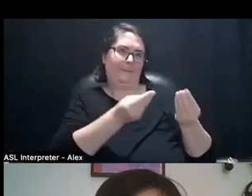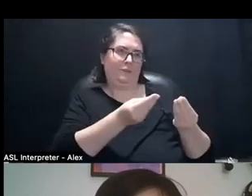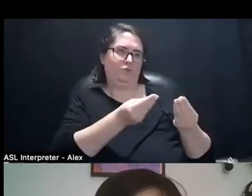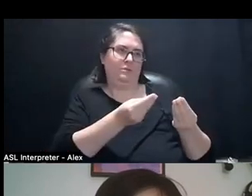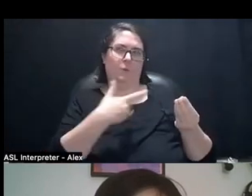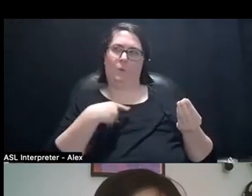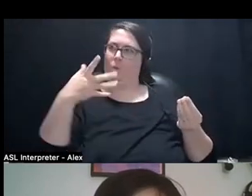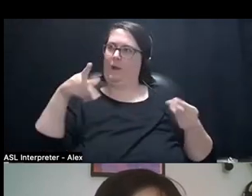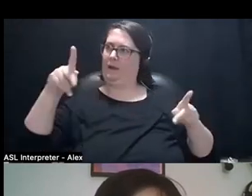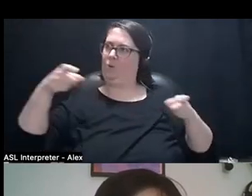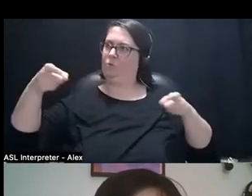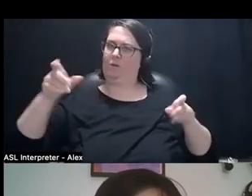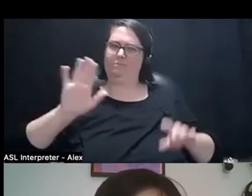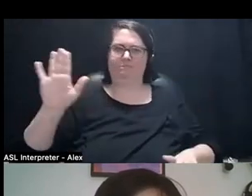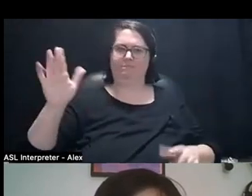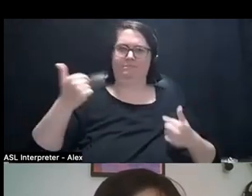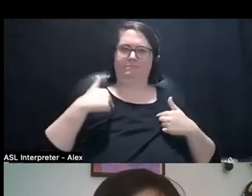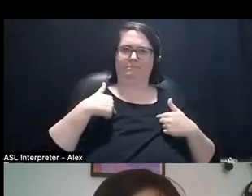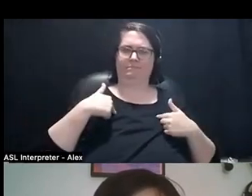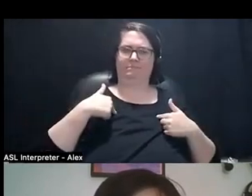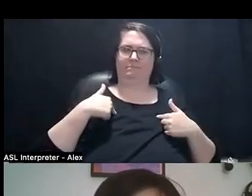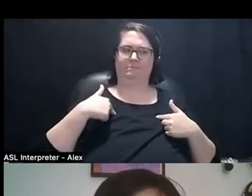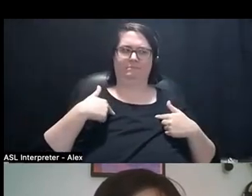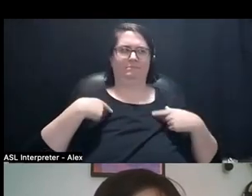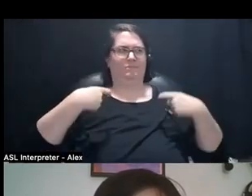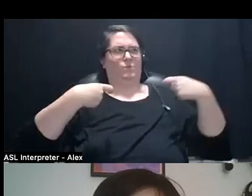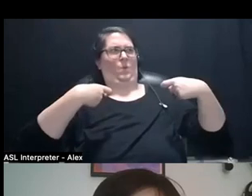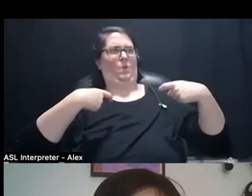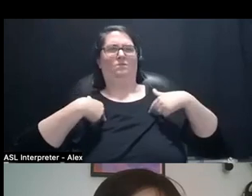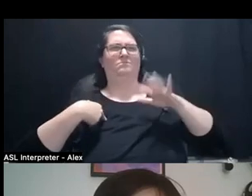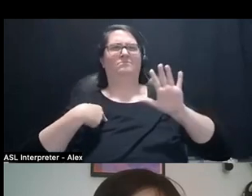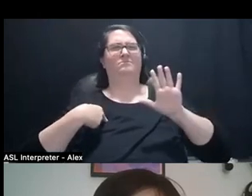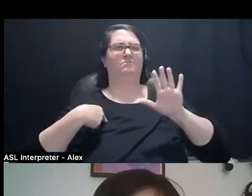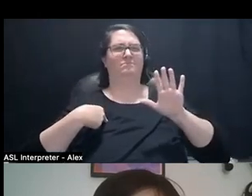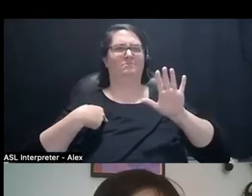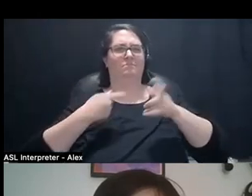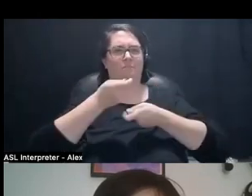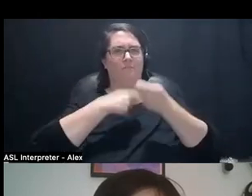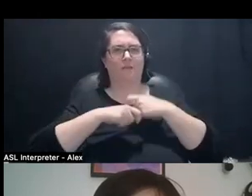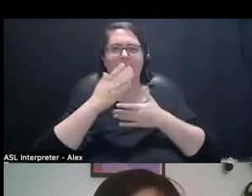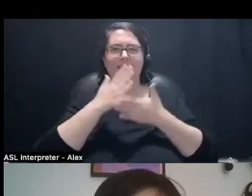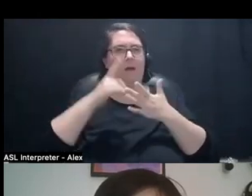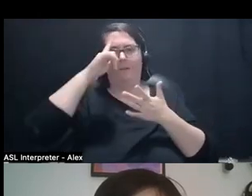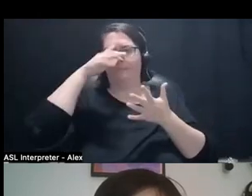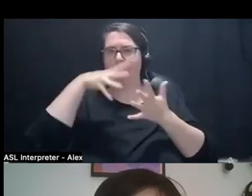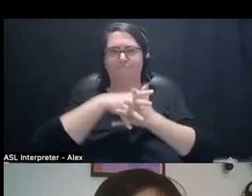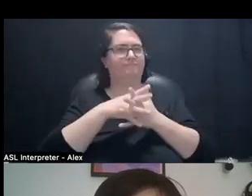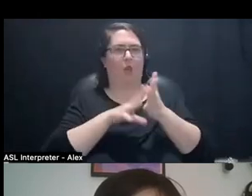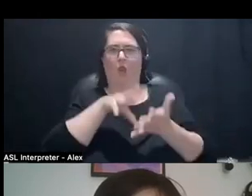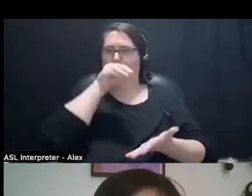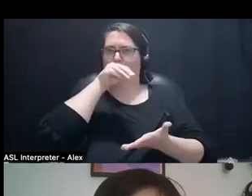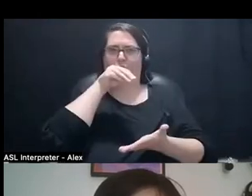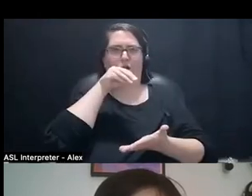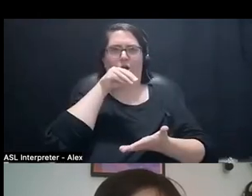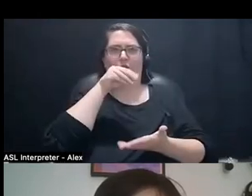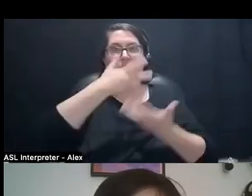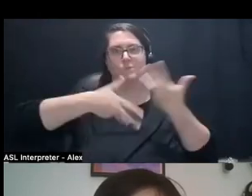And how do we decolonize ourselves, in terms of the things that are ingrained in us socially.